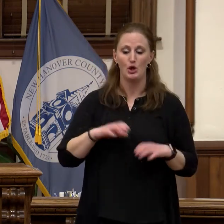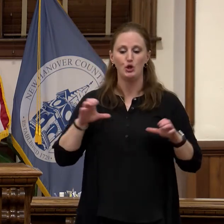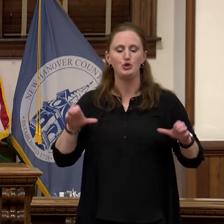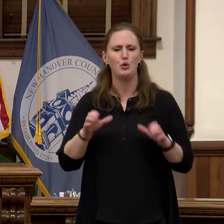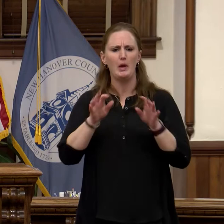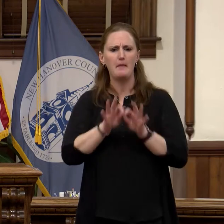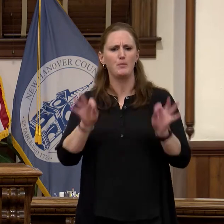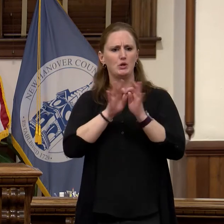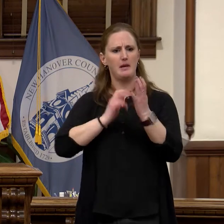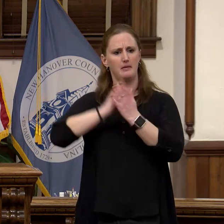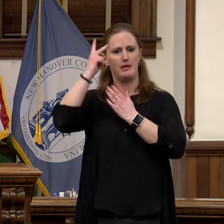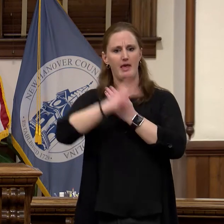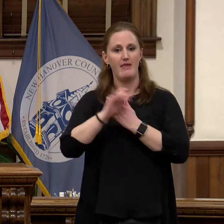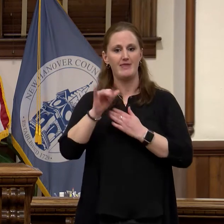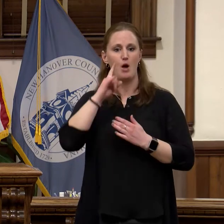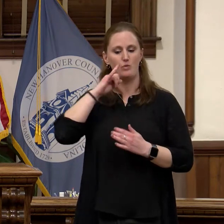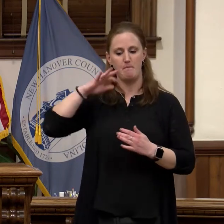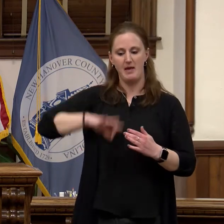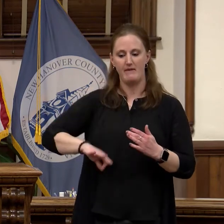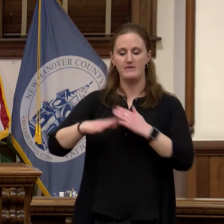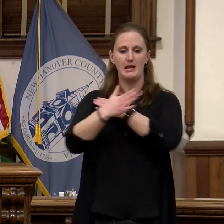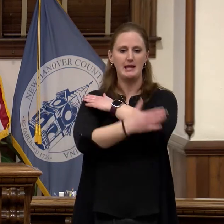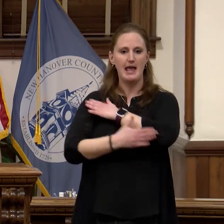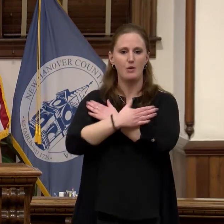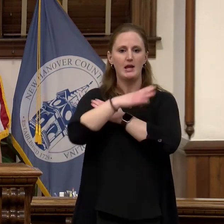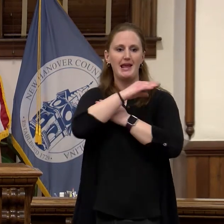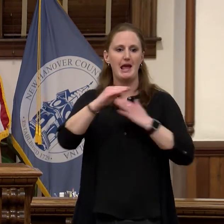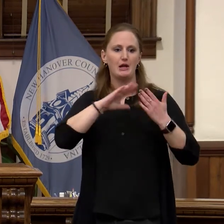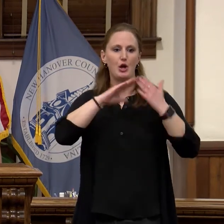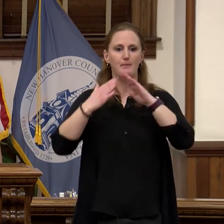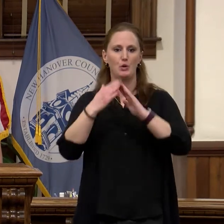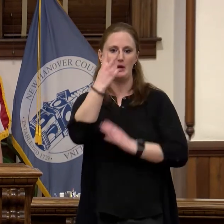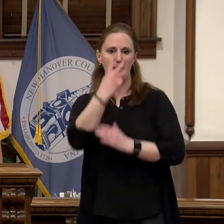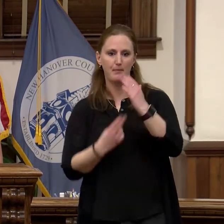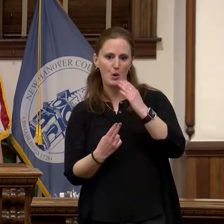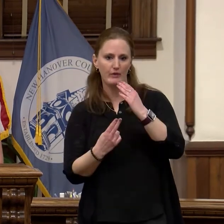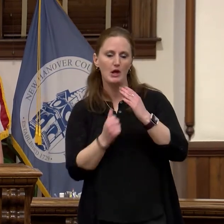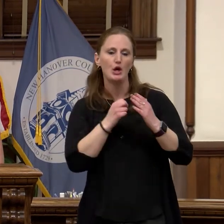County and our community. So I want to reflect on a few more key actions that